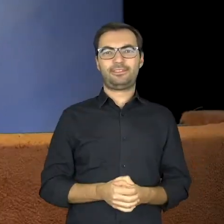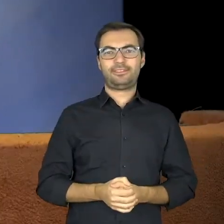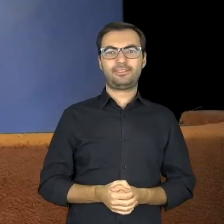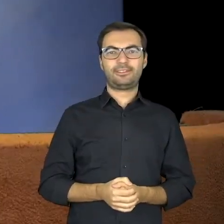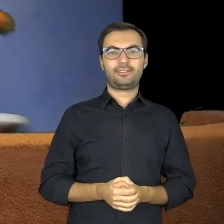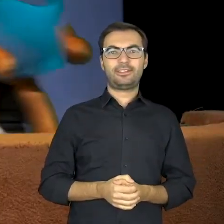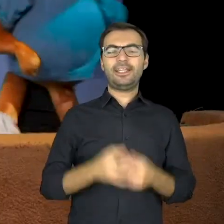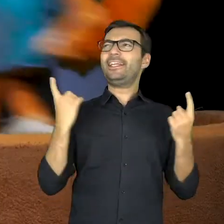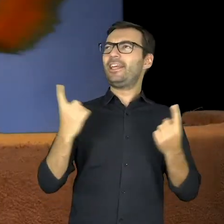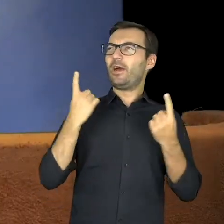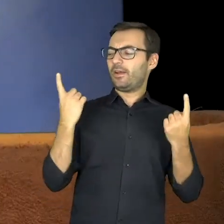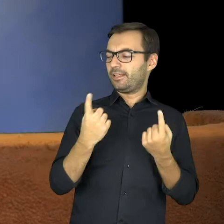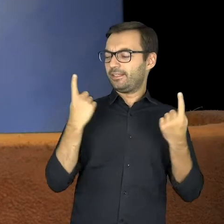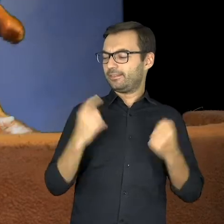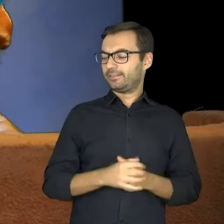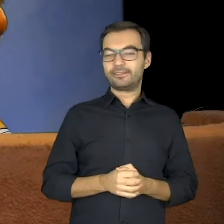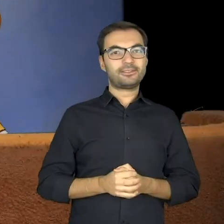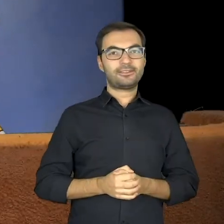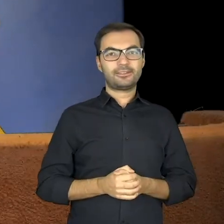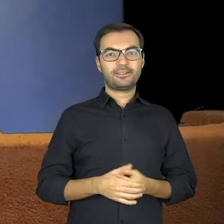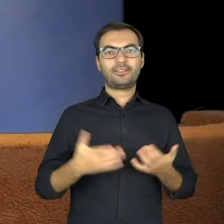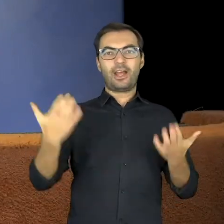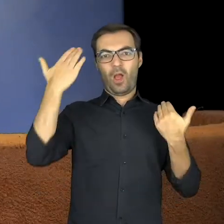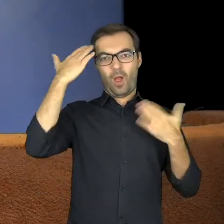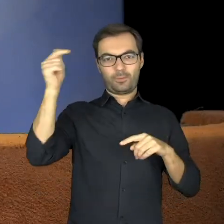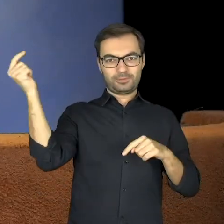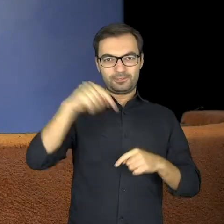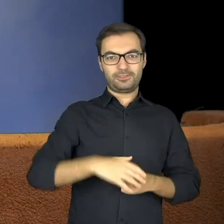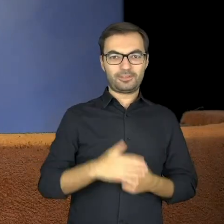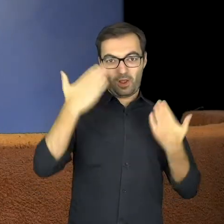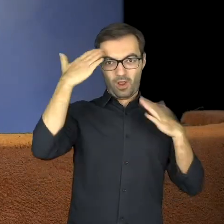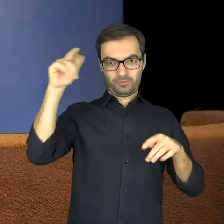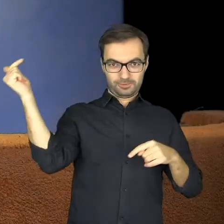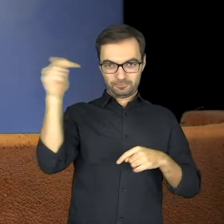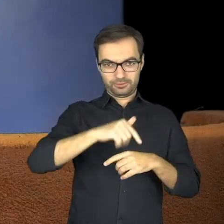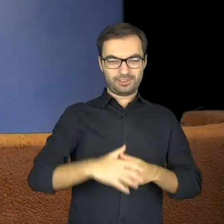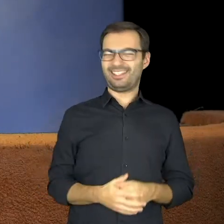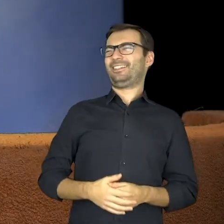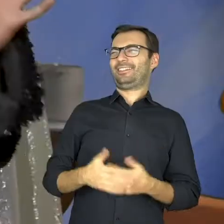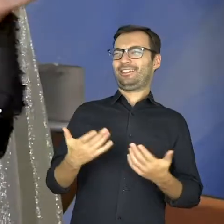Iiiiii- oooooooo!... Iiiiiii- Oooooo!!!! STRANGER ON THE TERRITORY!